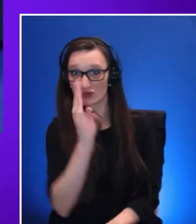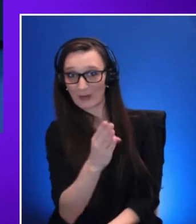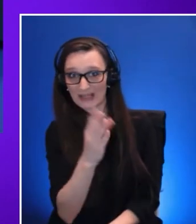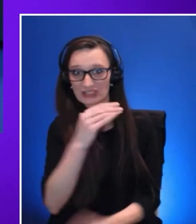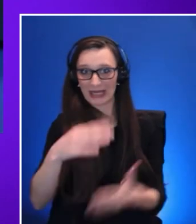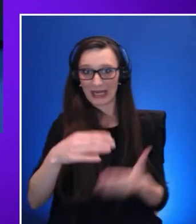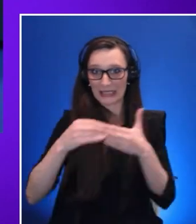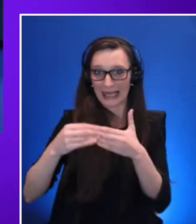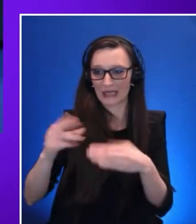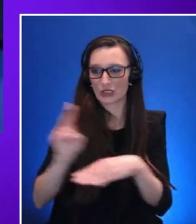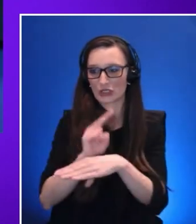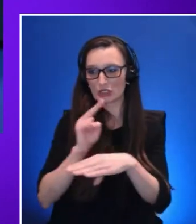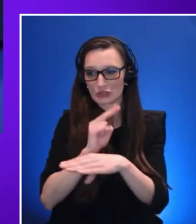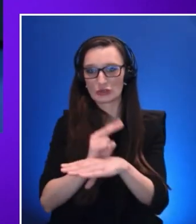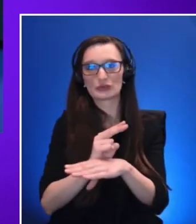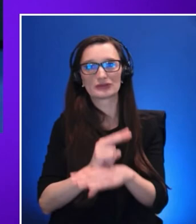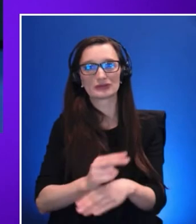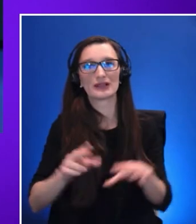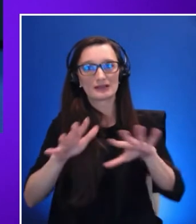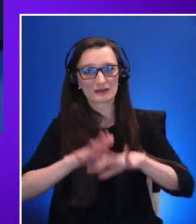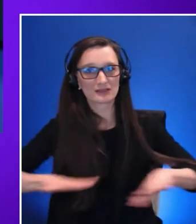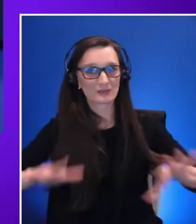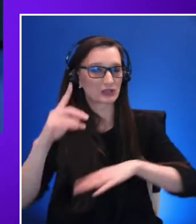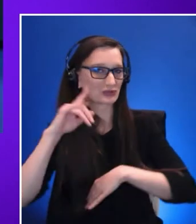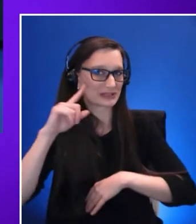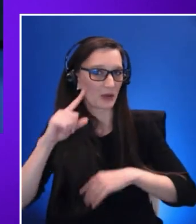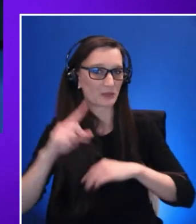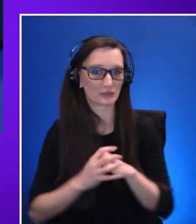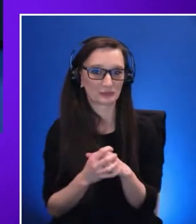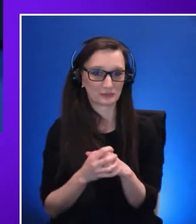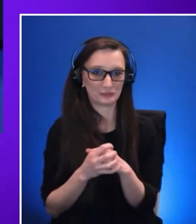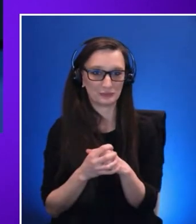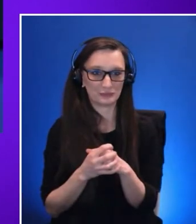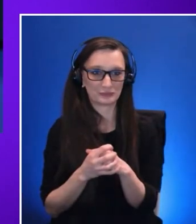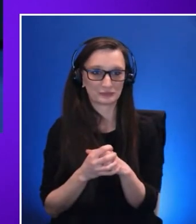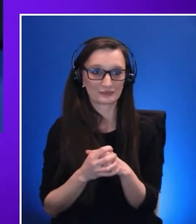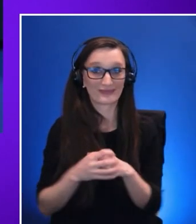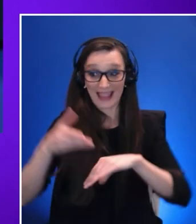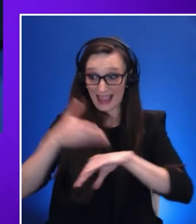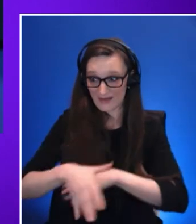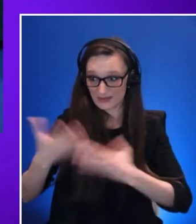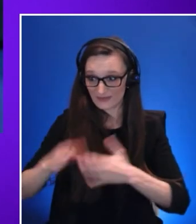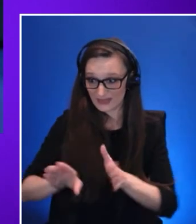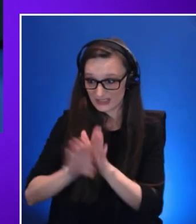After the initial version of the app Sergio worked using a 3d audio in a smart glass